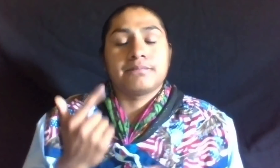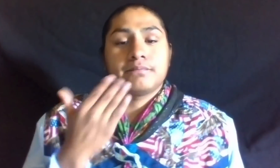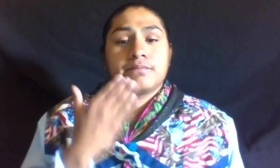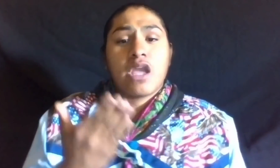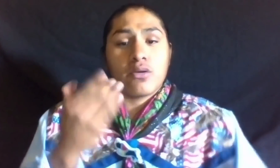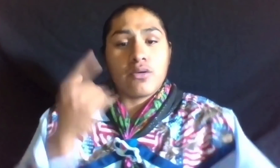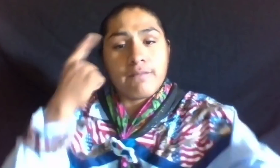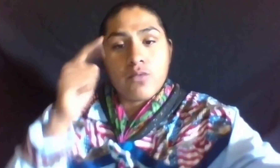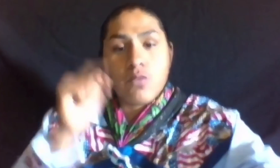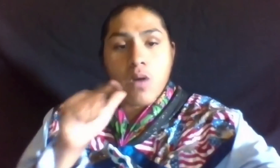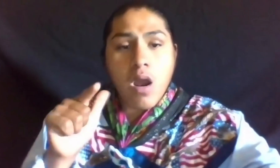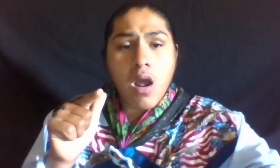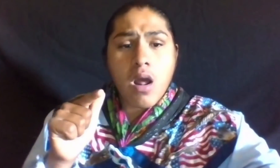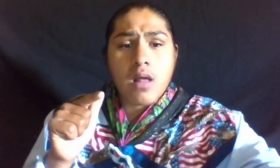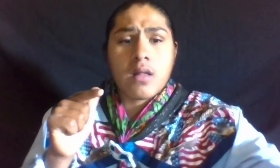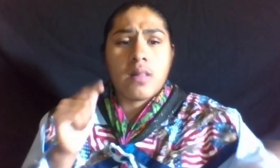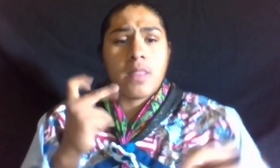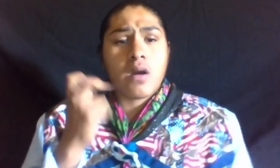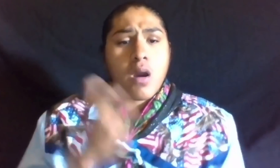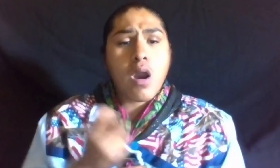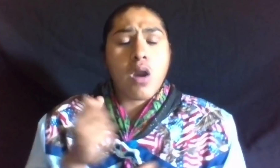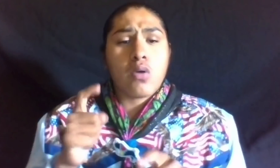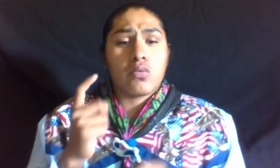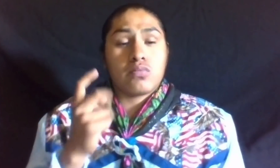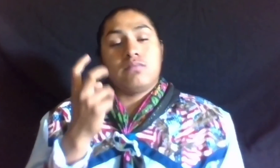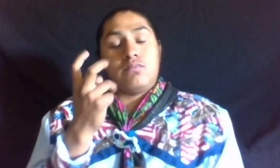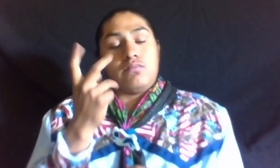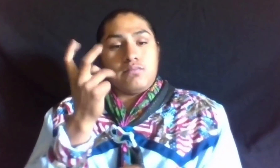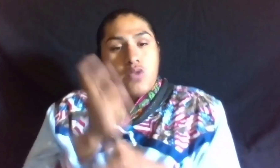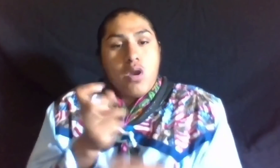THANK YOU, FOR ALL THE HARD WORK.